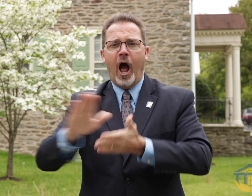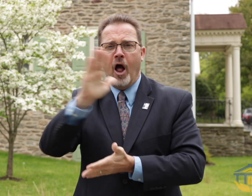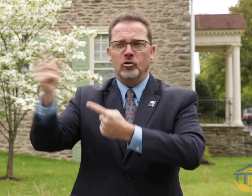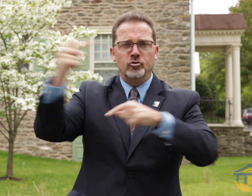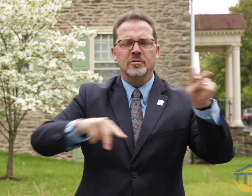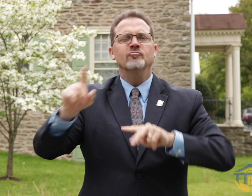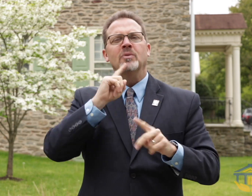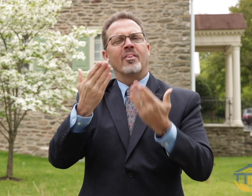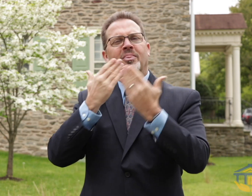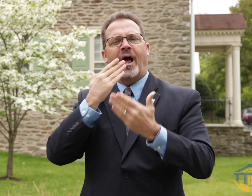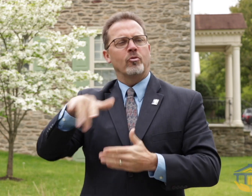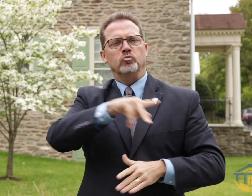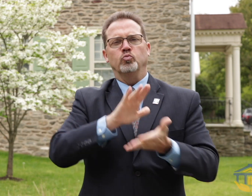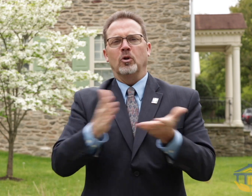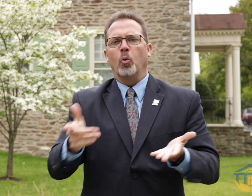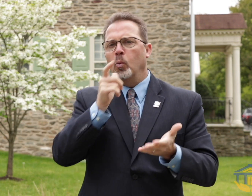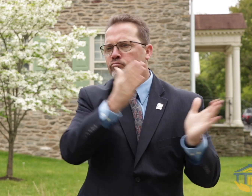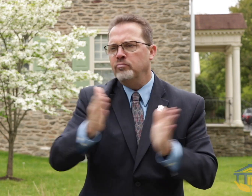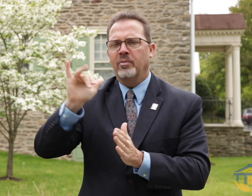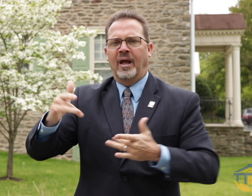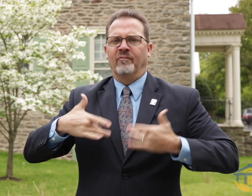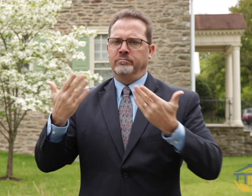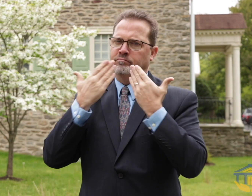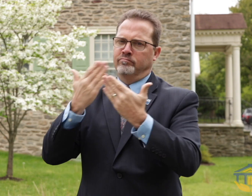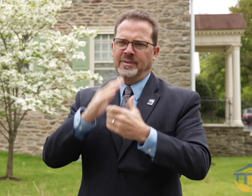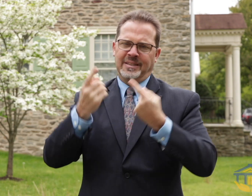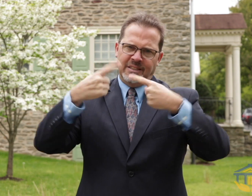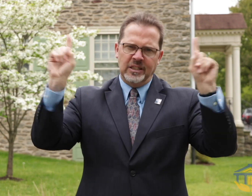partners represented that day. We want to thank everyone involved in the school